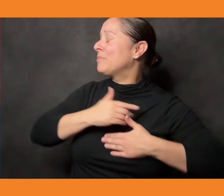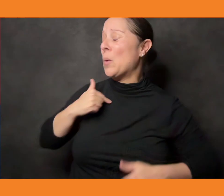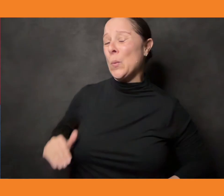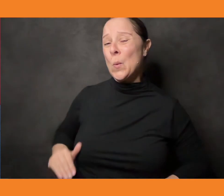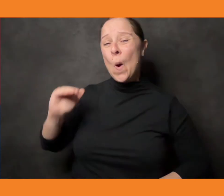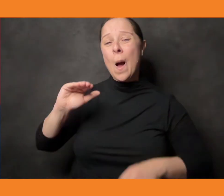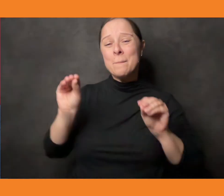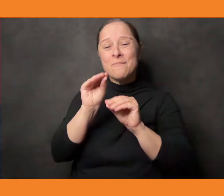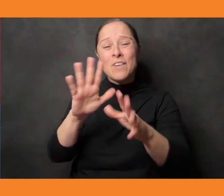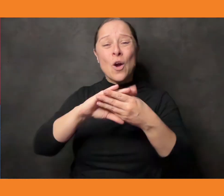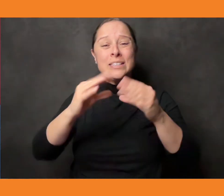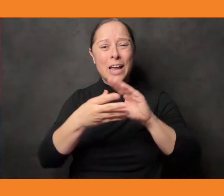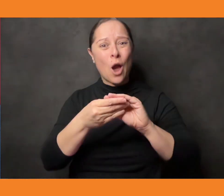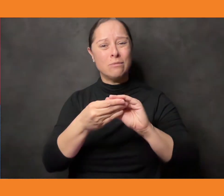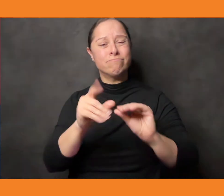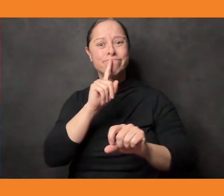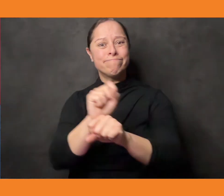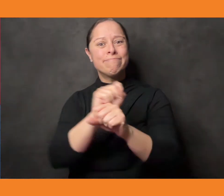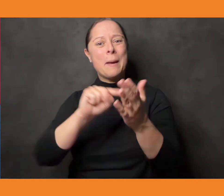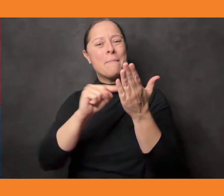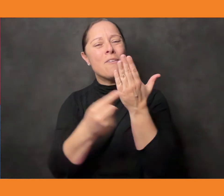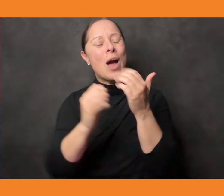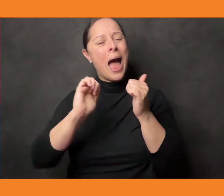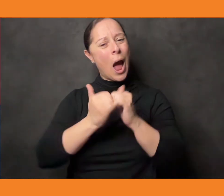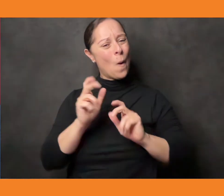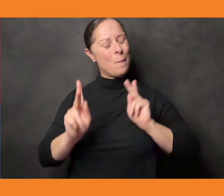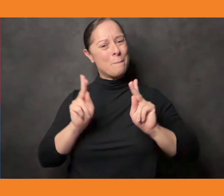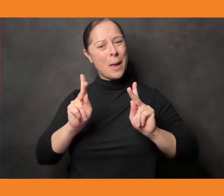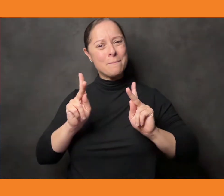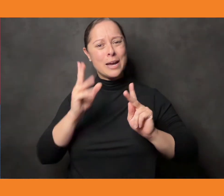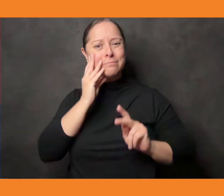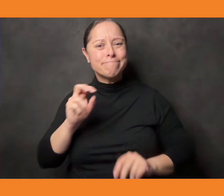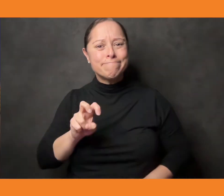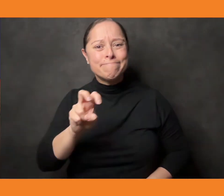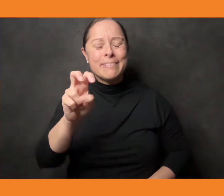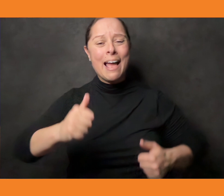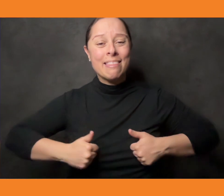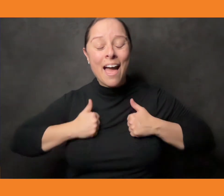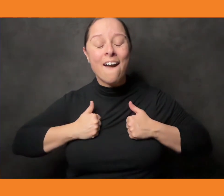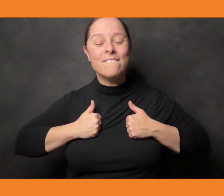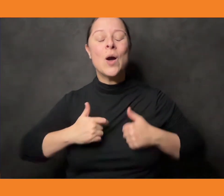of a metaphor for how people navigated life. So, it’s really meaningful to be able to create our own kind of fairytale